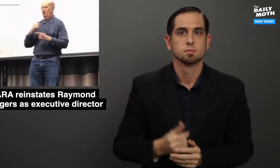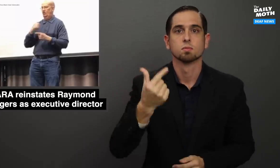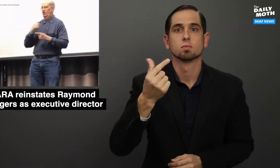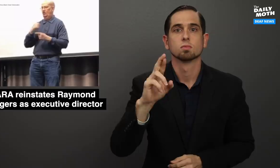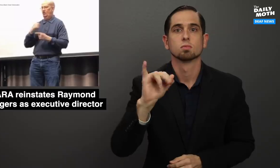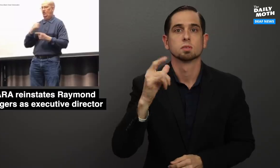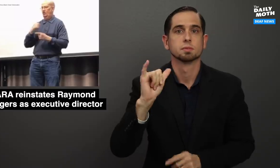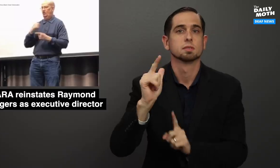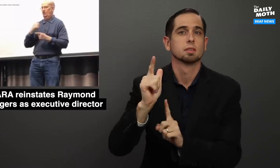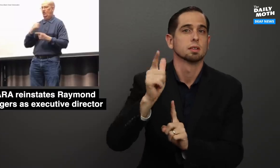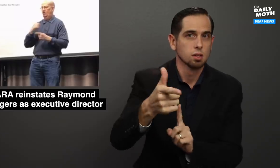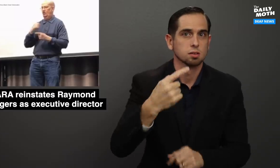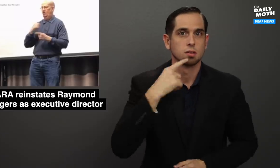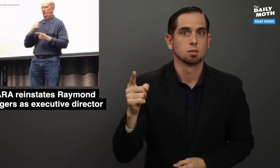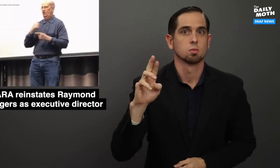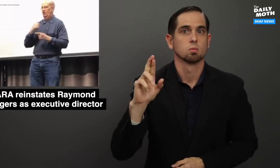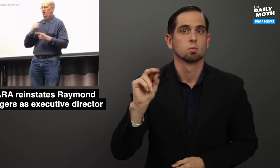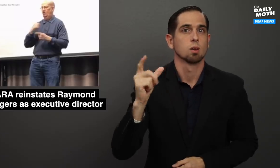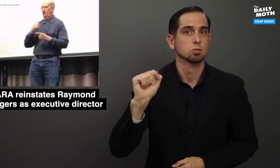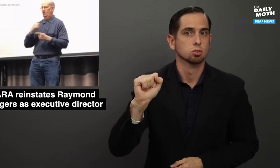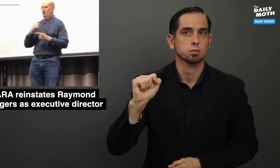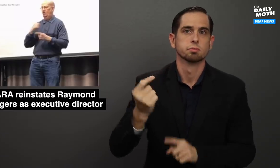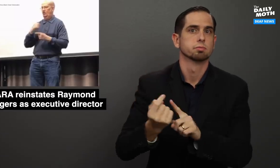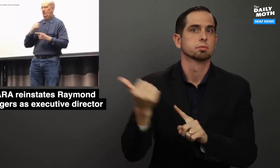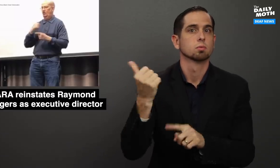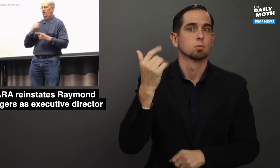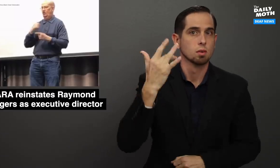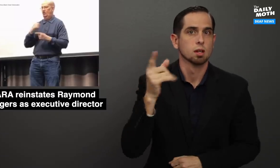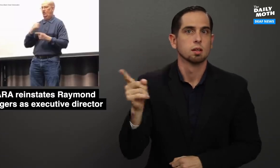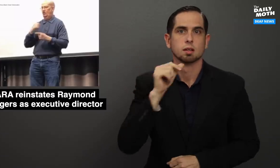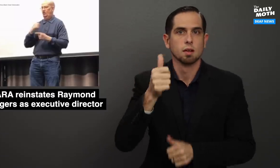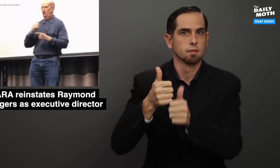Grigsby later said Rodgers was dismissed because he did not